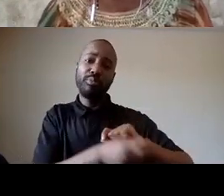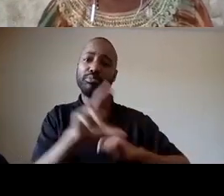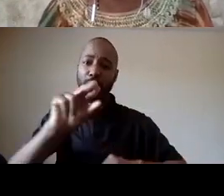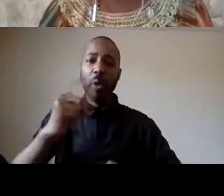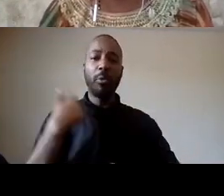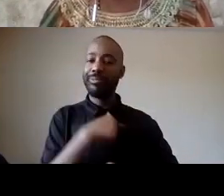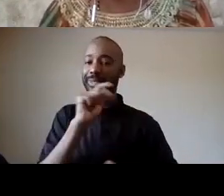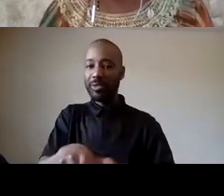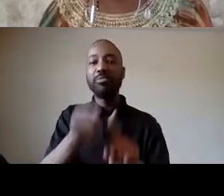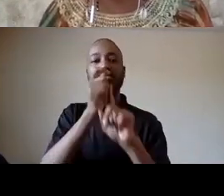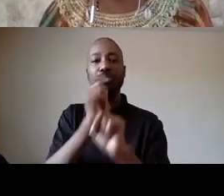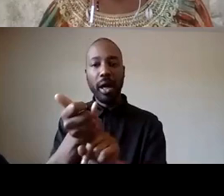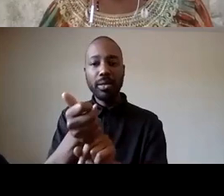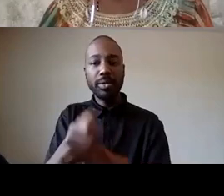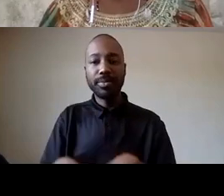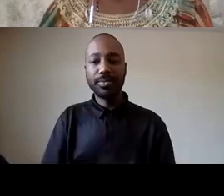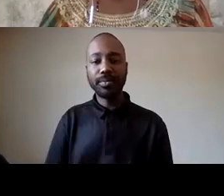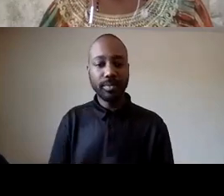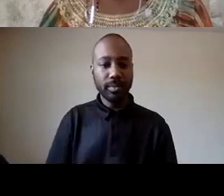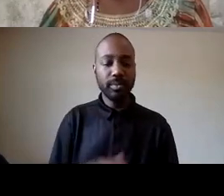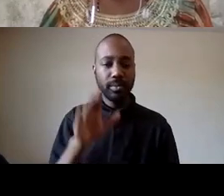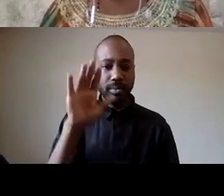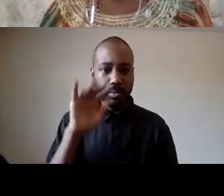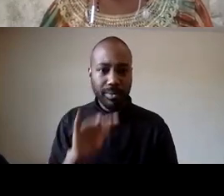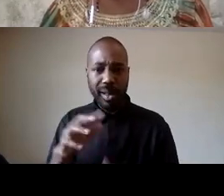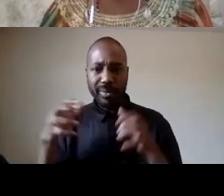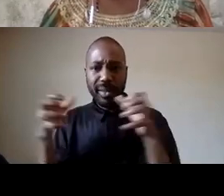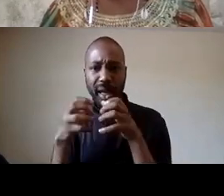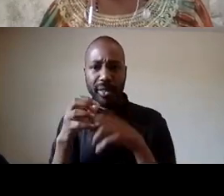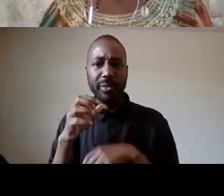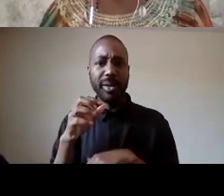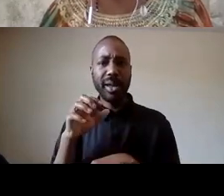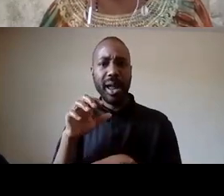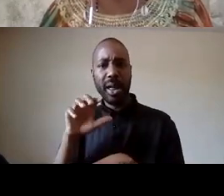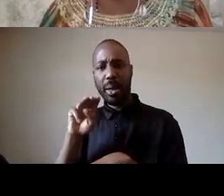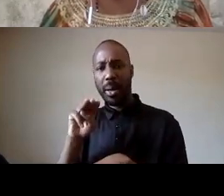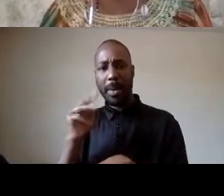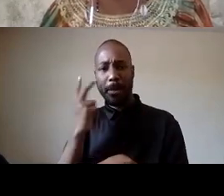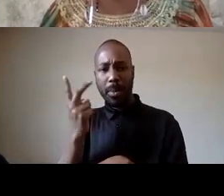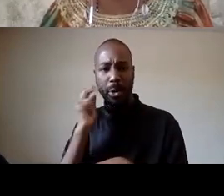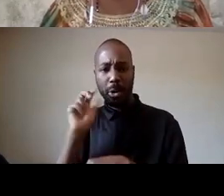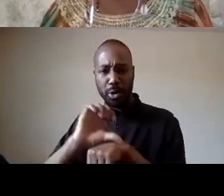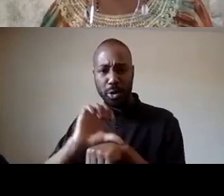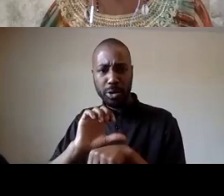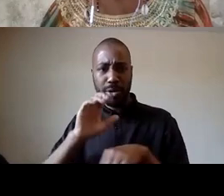um is the gathering at mccarty memorial church on sunday or monday oops is that wrong do i have the wrong date